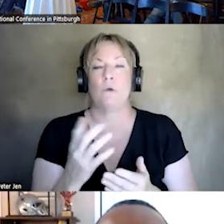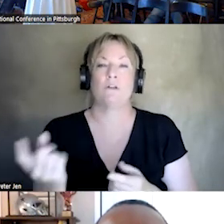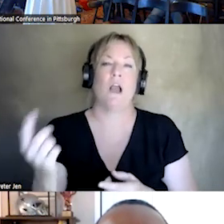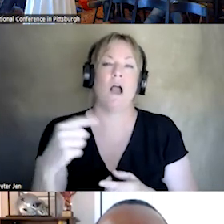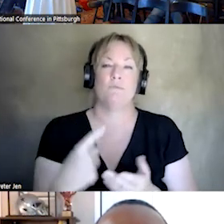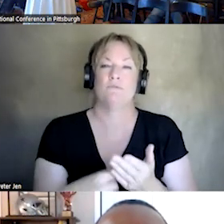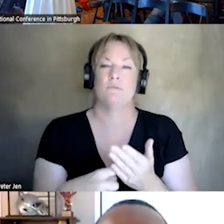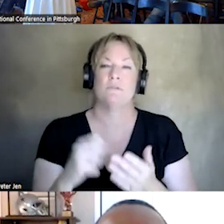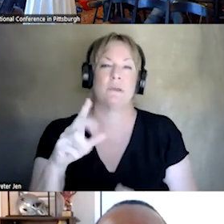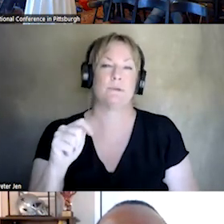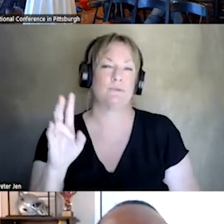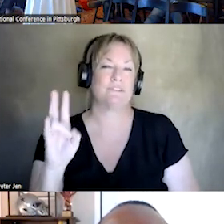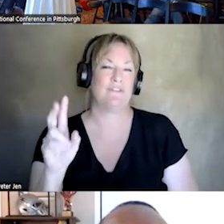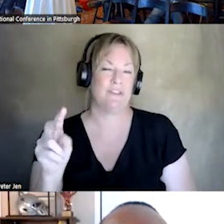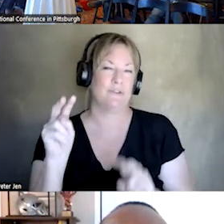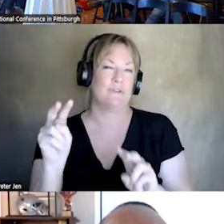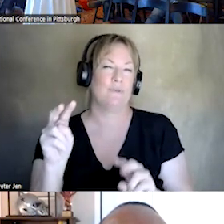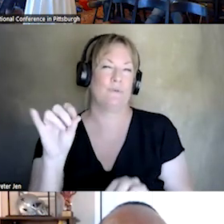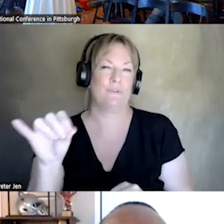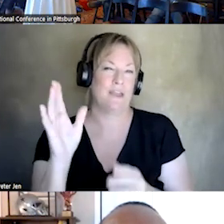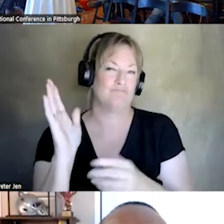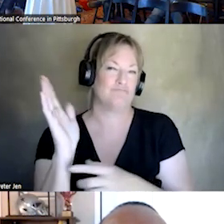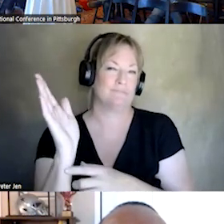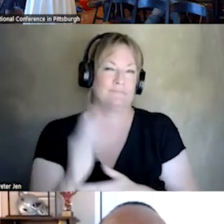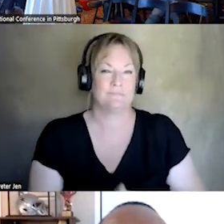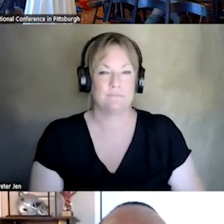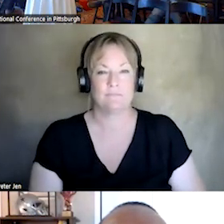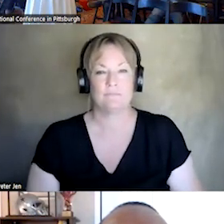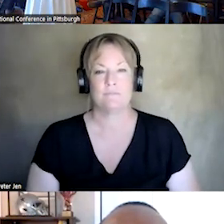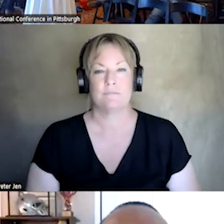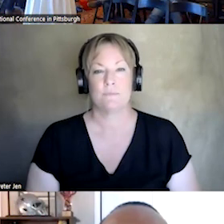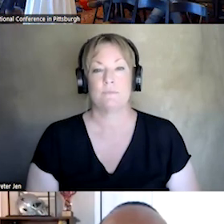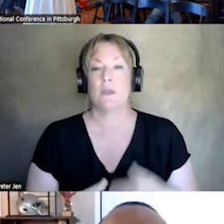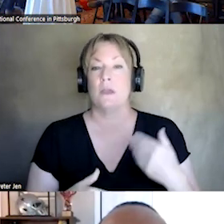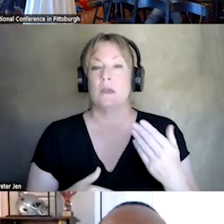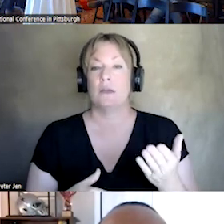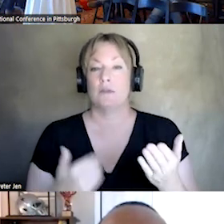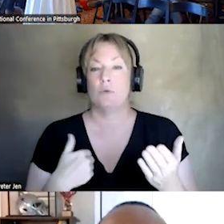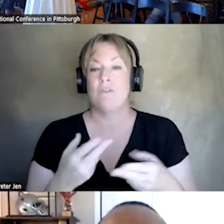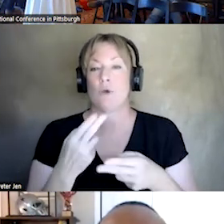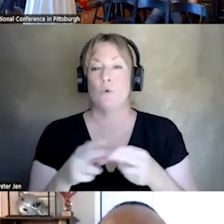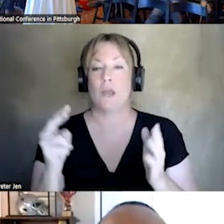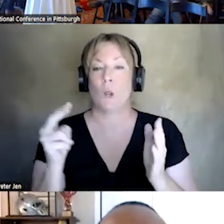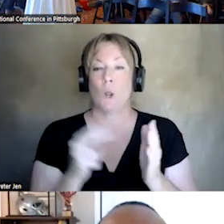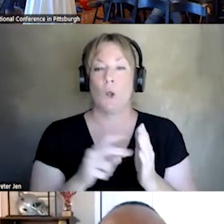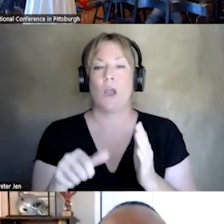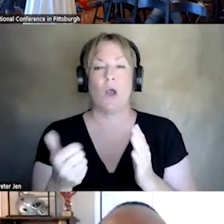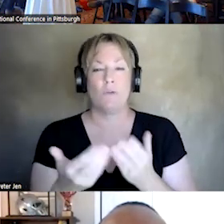FORWARD TO THAT. AND HERE YOU HAVE A QUICK LOOK, AT SOME OF THE OTHER THINGS WE HAVE COMING UP. WE